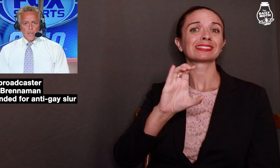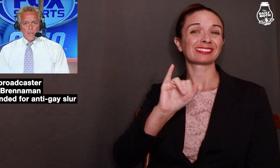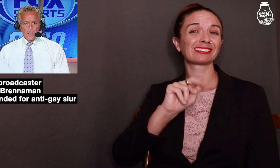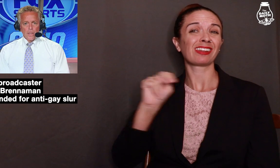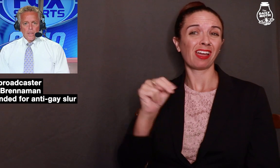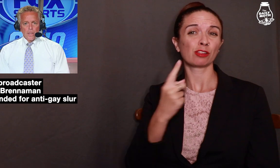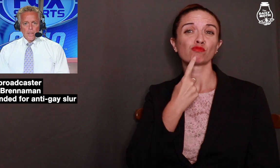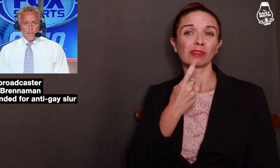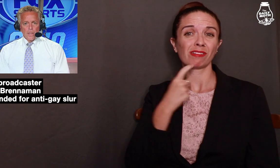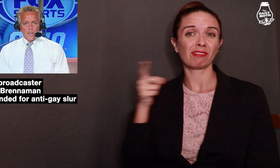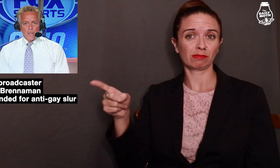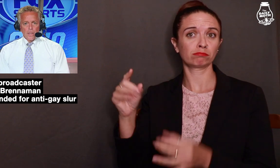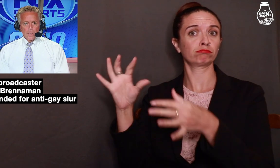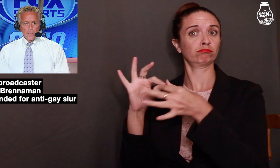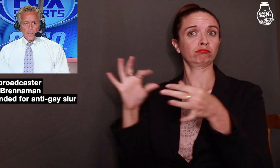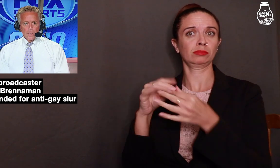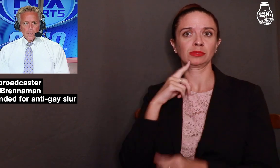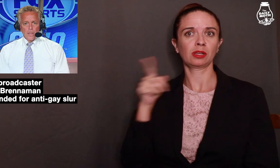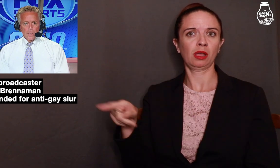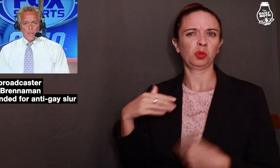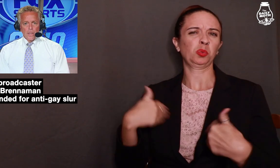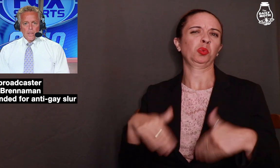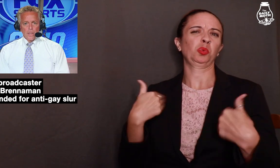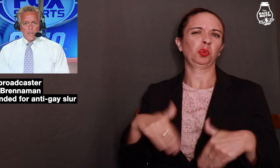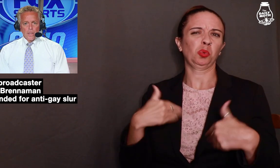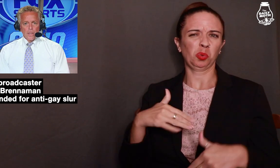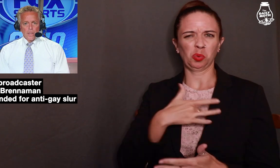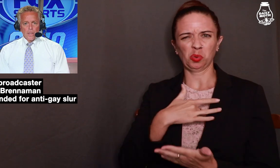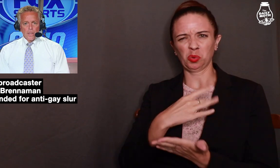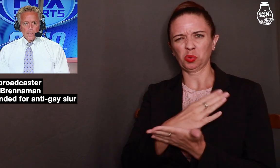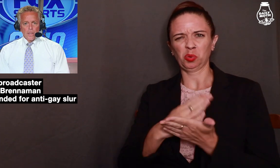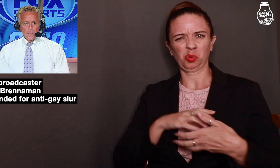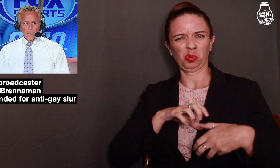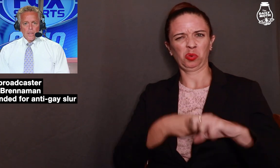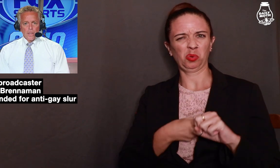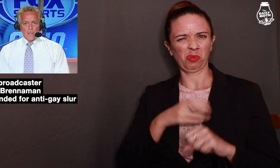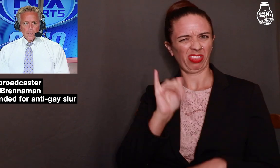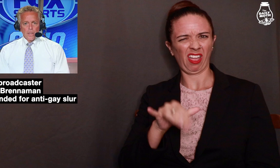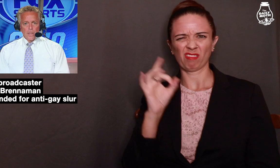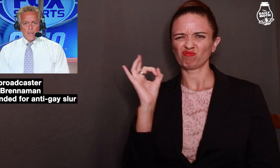The Cincinnati Reds said that they are devastated by